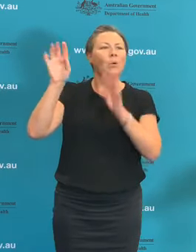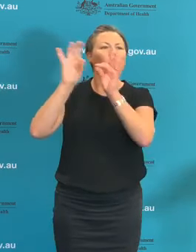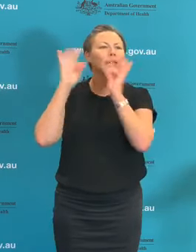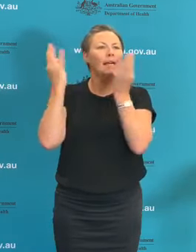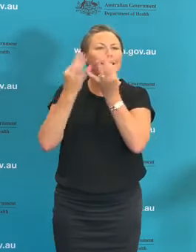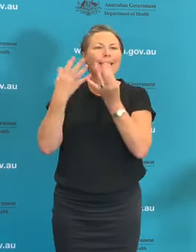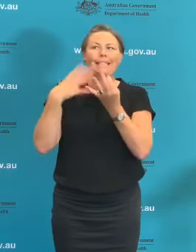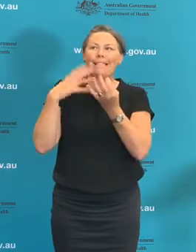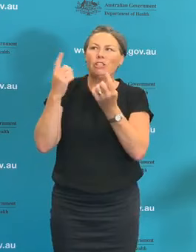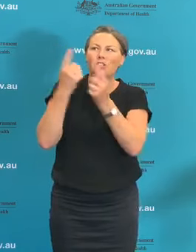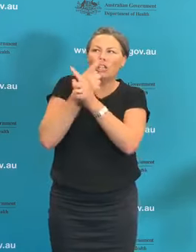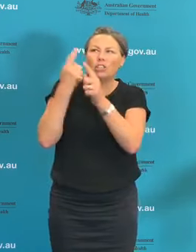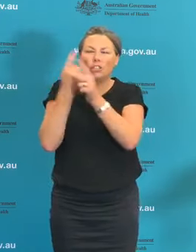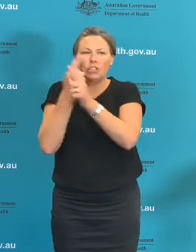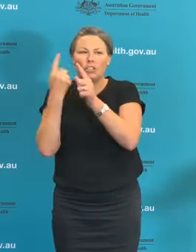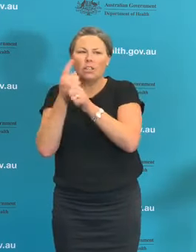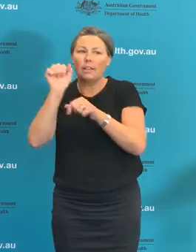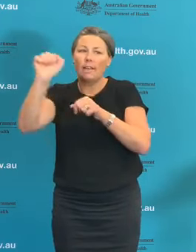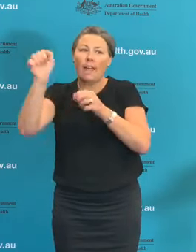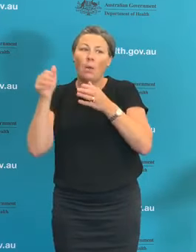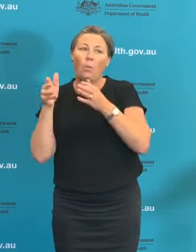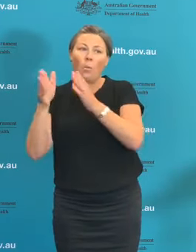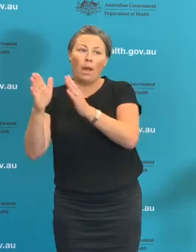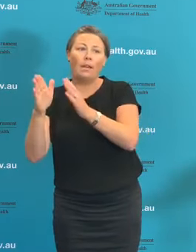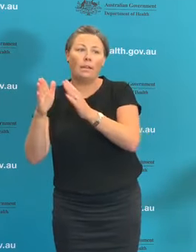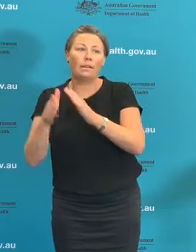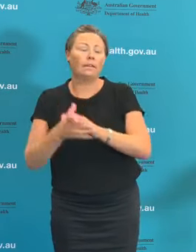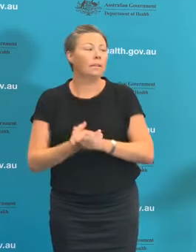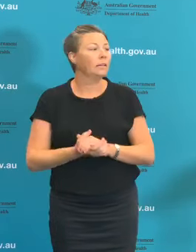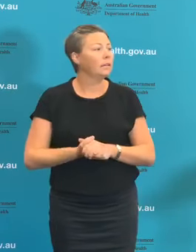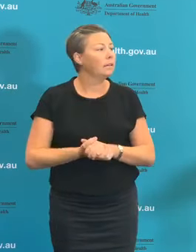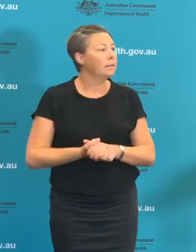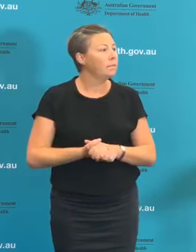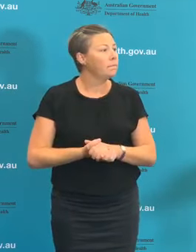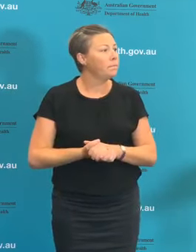rules are effective enough to pursue that role. JOURNALIST: The Home Affairs Minister today said